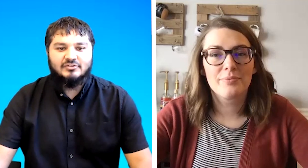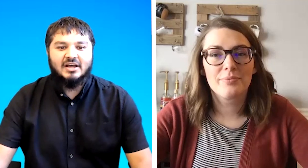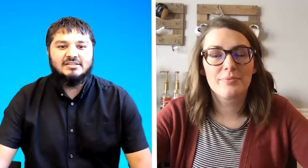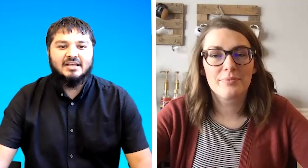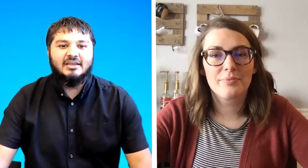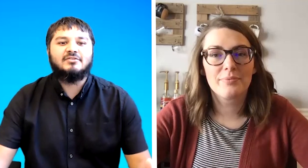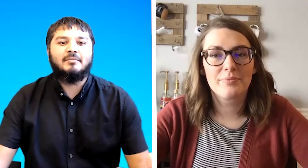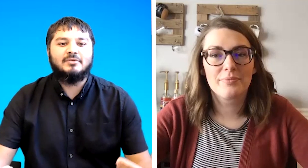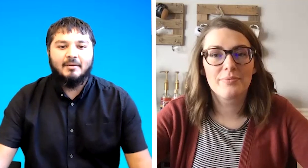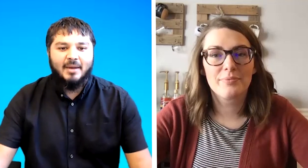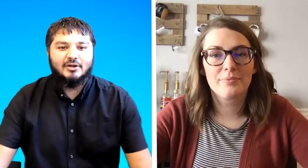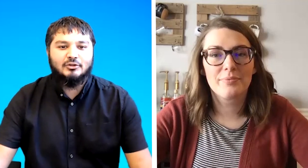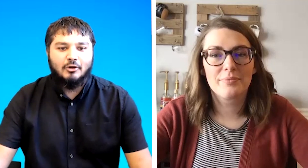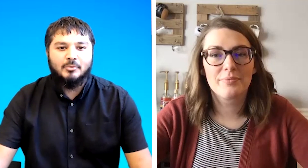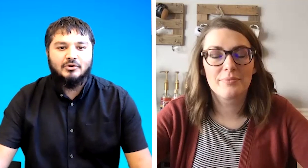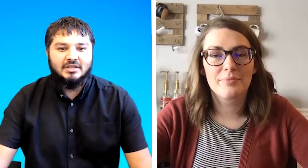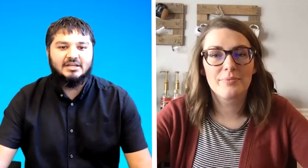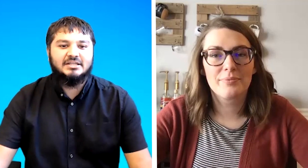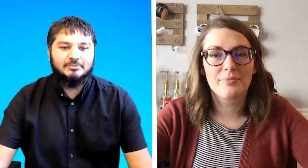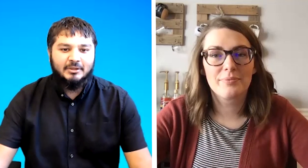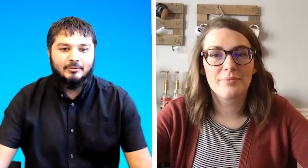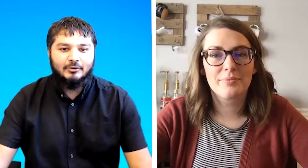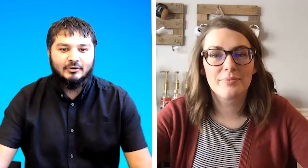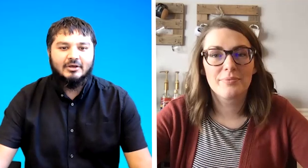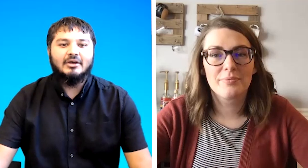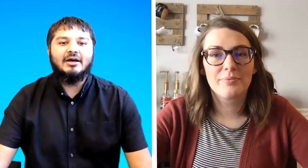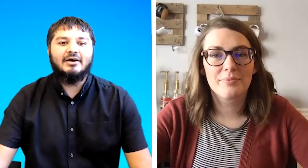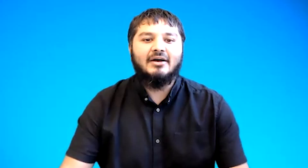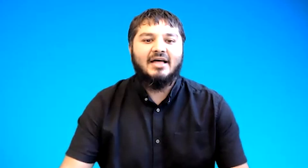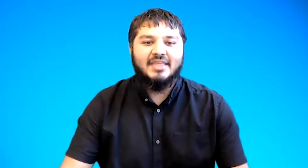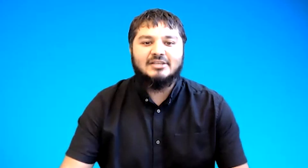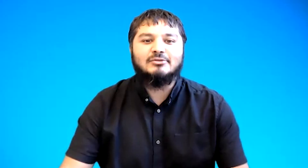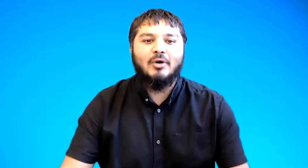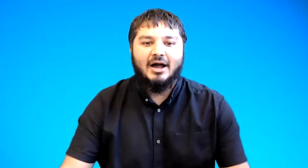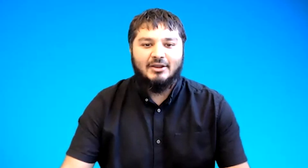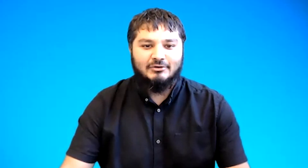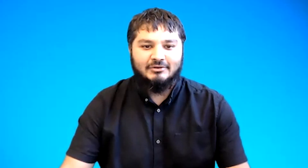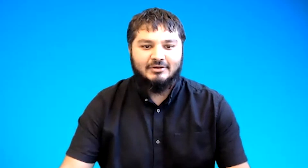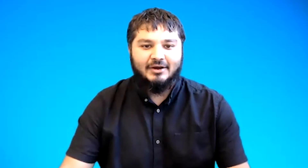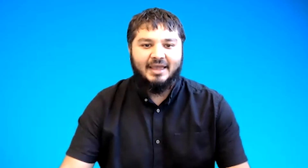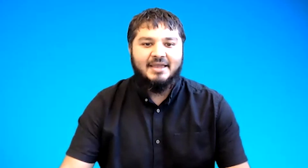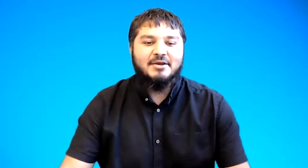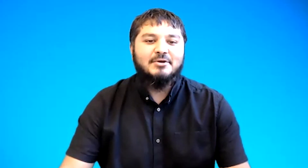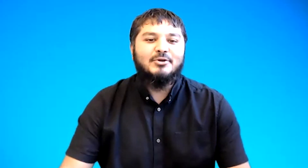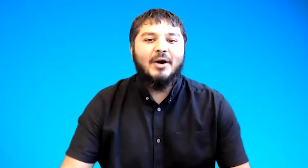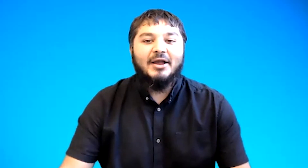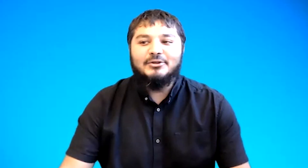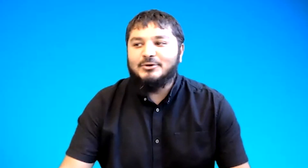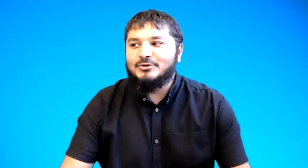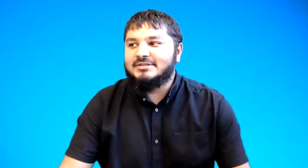science i give some time back to the community i teach people and that's what i do okay do i use